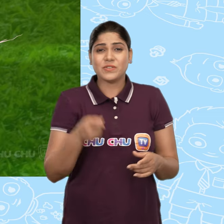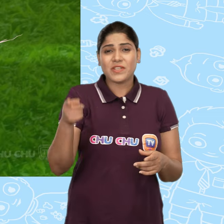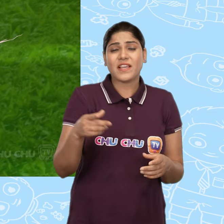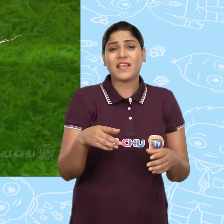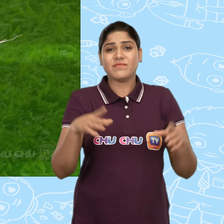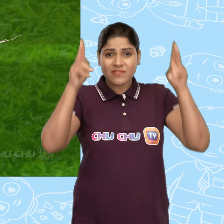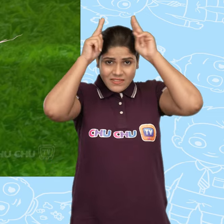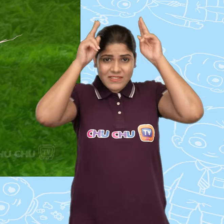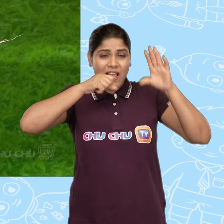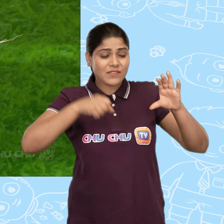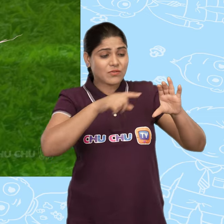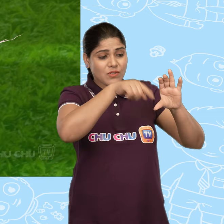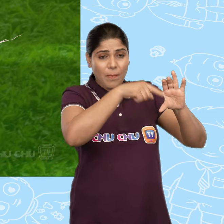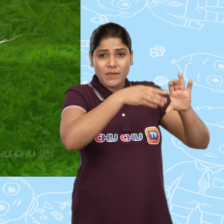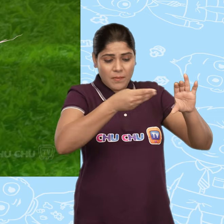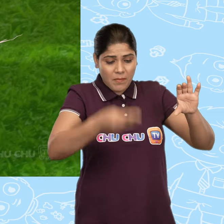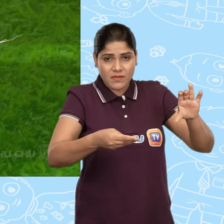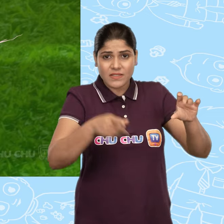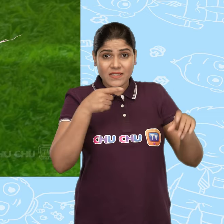She placed them outside the rabbit's burrow.